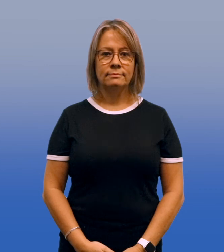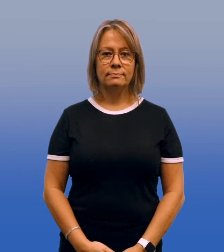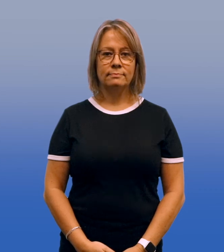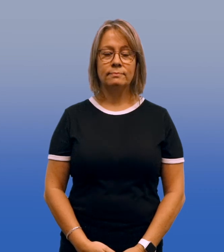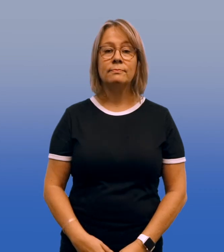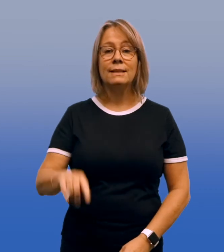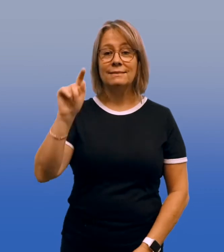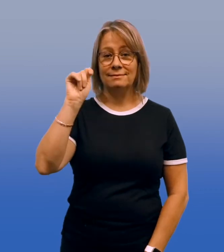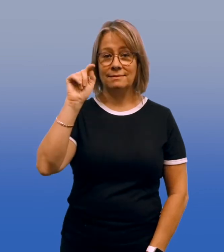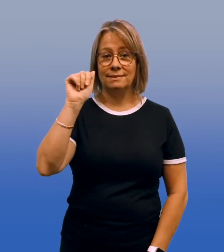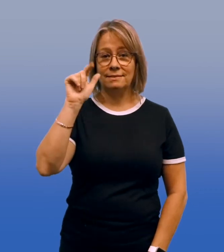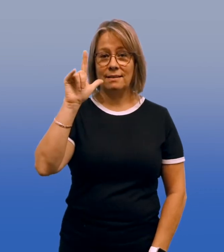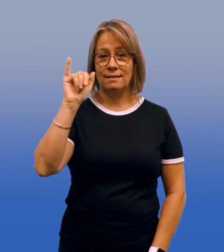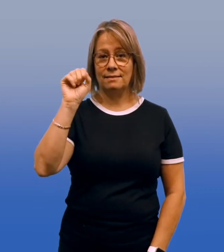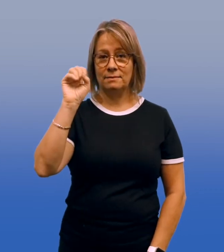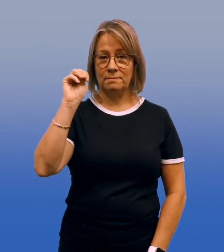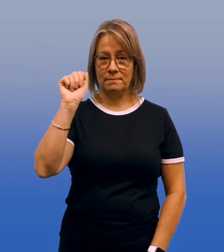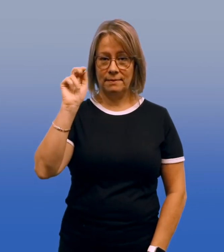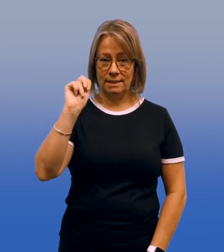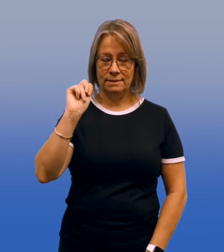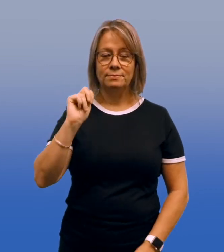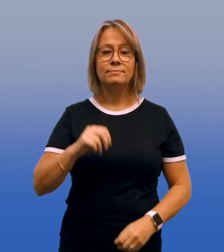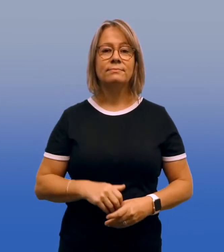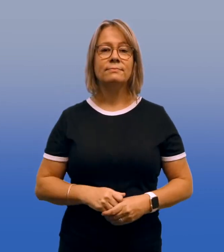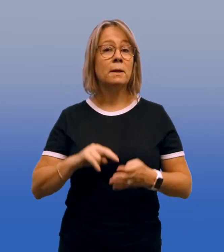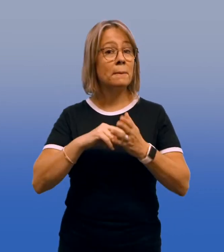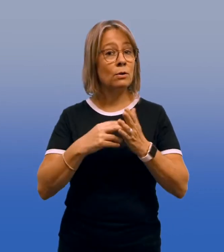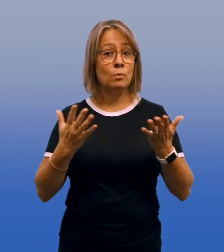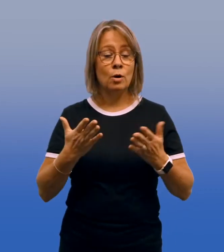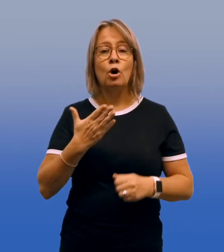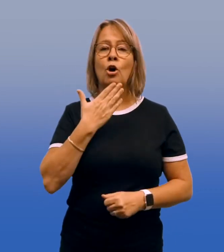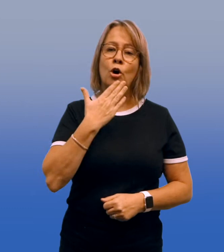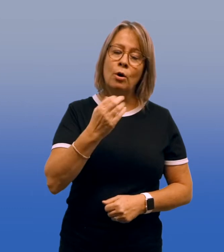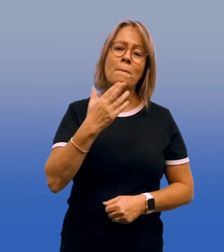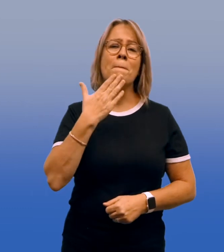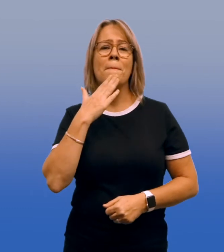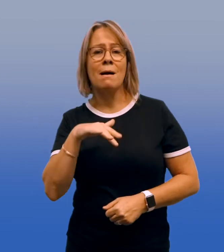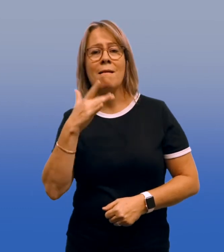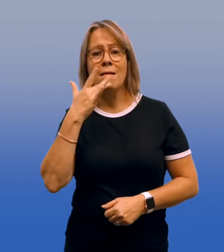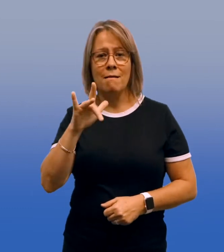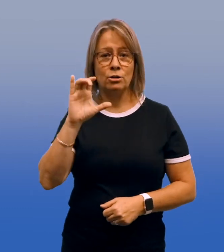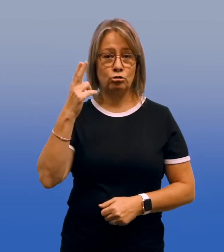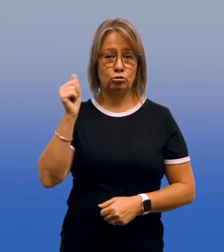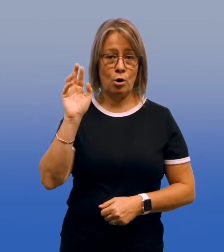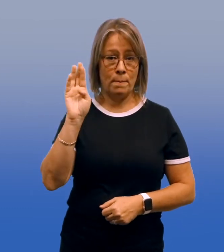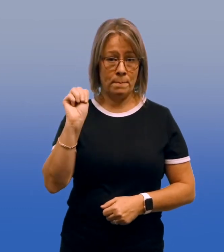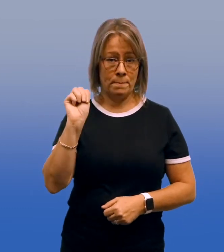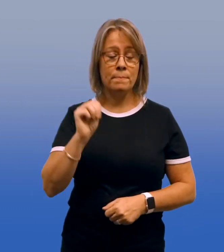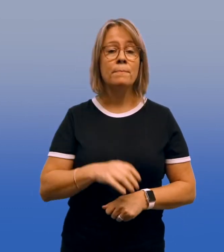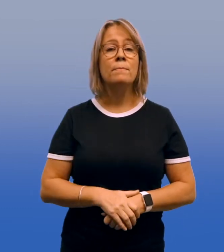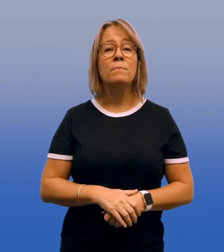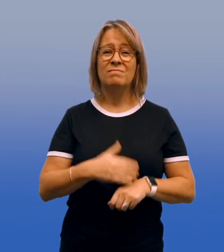Talisman means a good or bad luck charm.